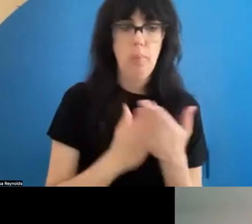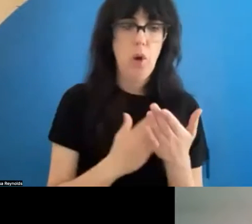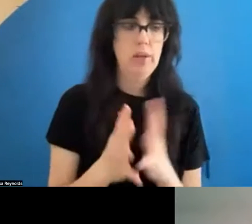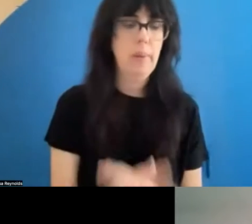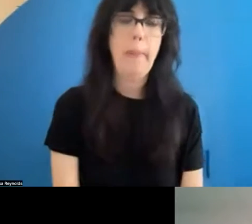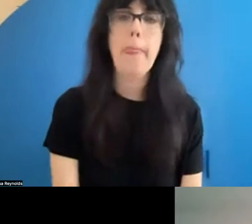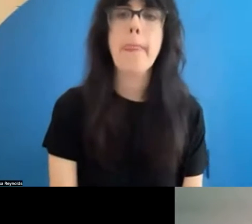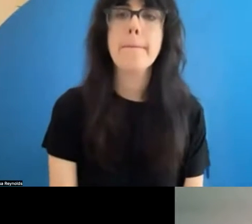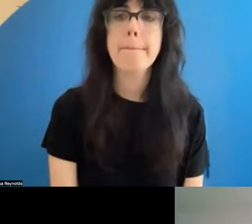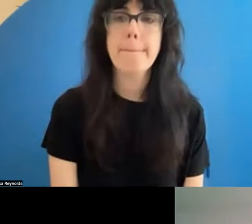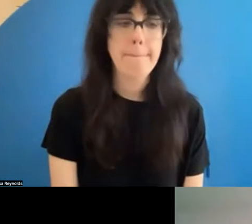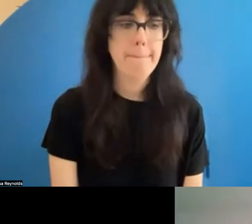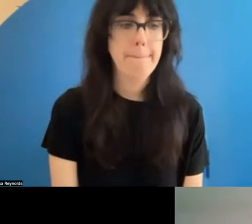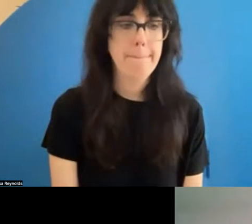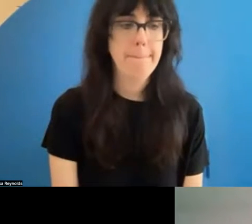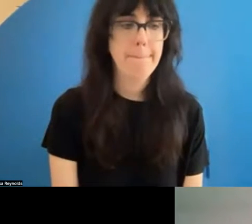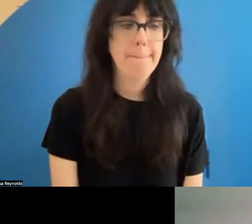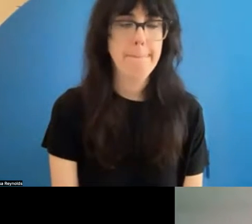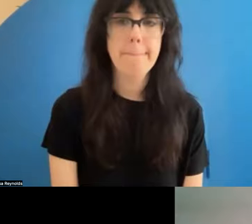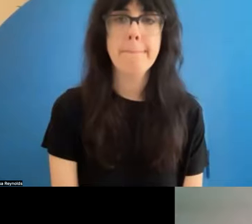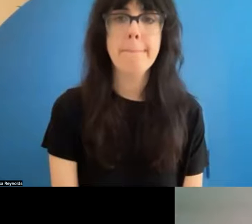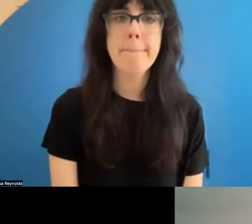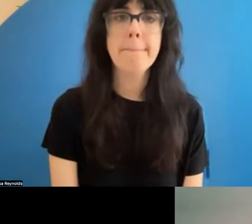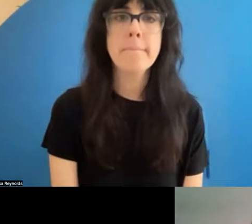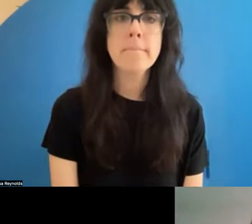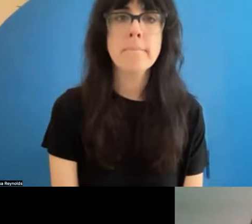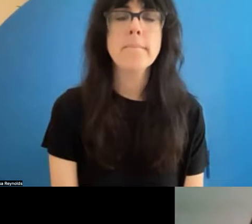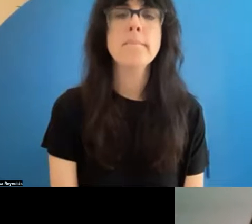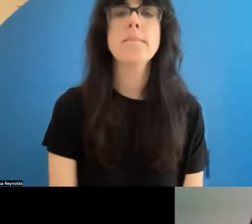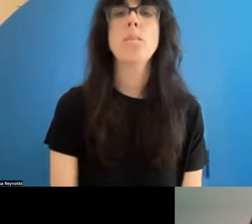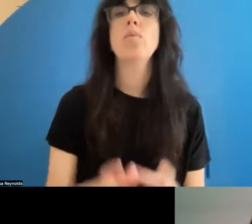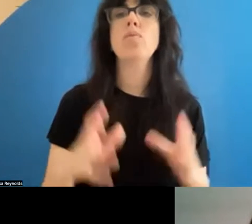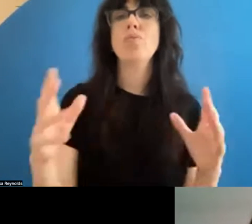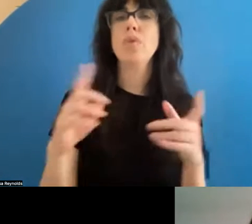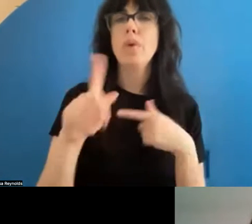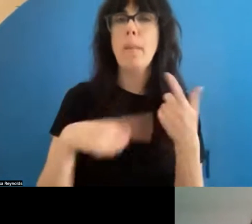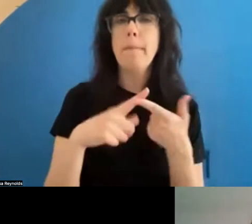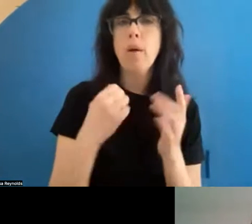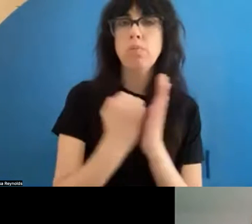really quickly want to make a note about the sort of copyright and sharing of digital materials that the panel was